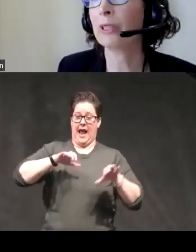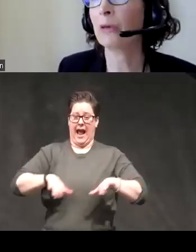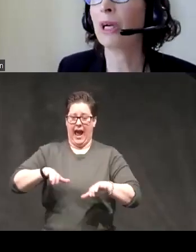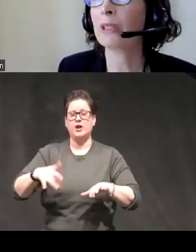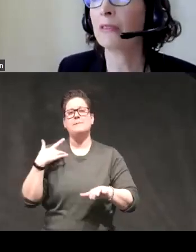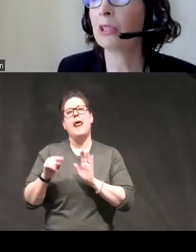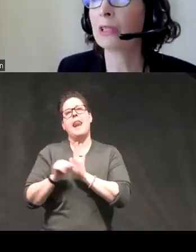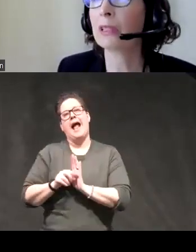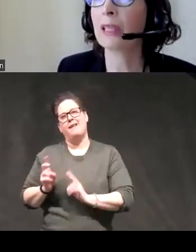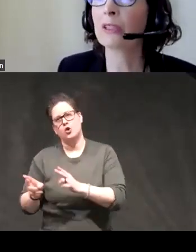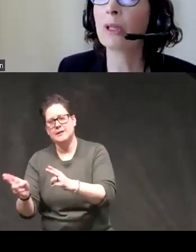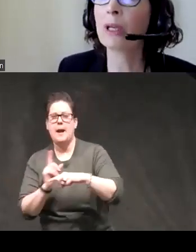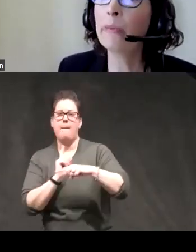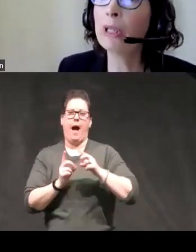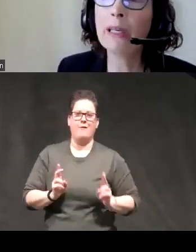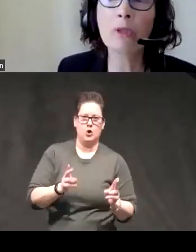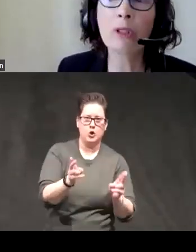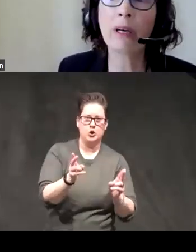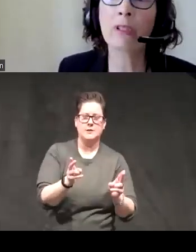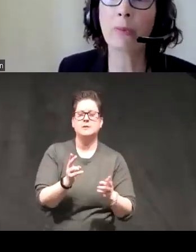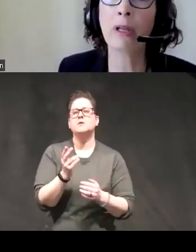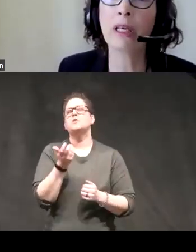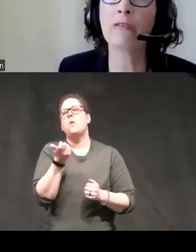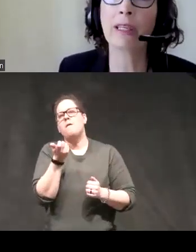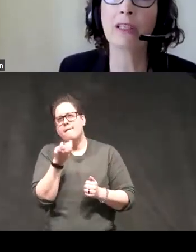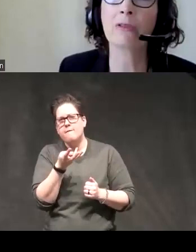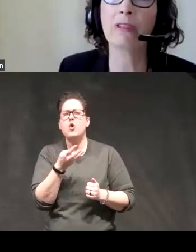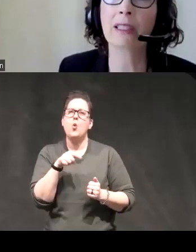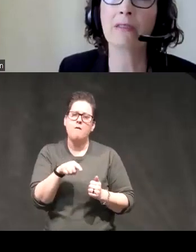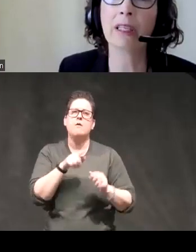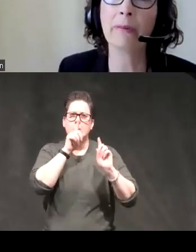urgency and positive urgency scales with a couple items about responding to feelings reflexively